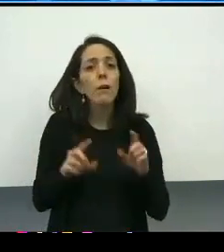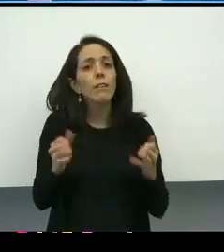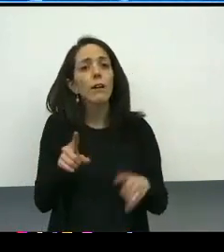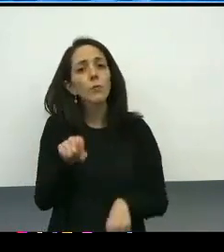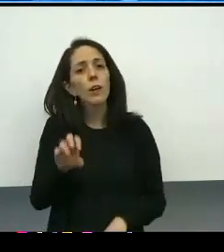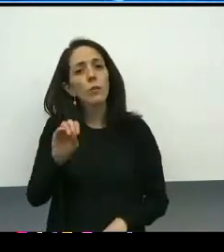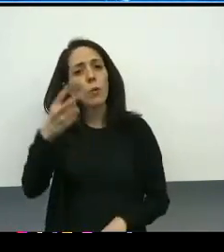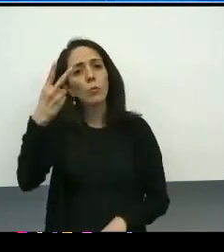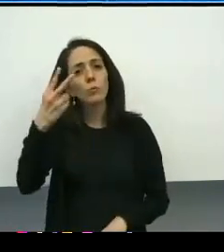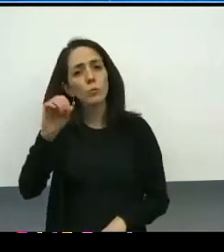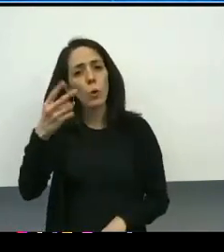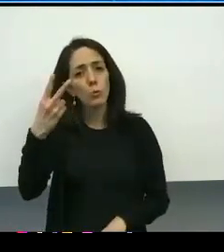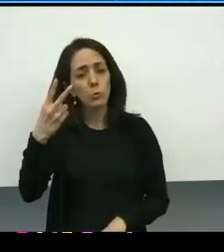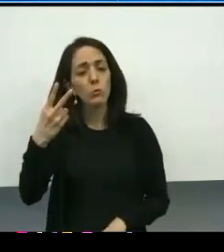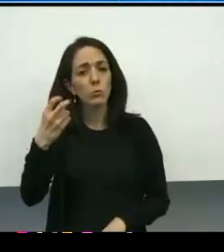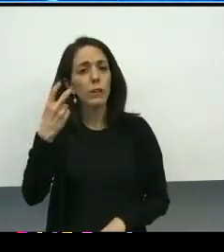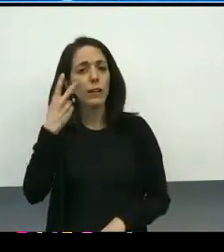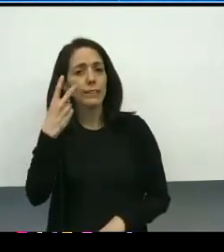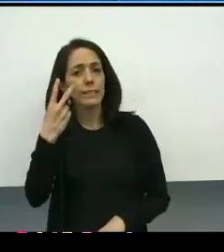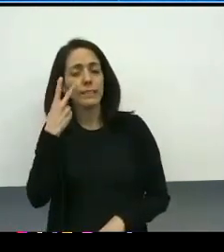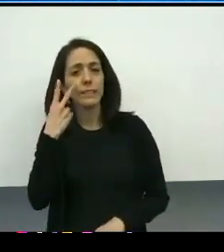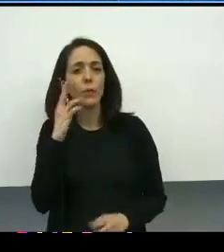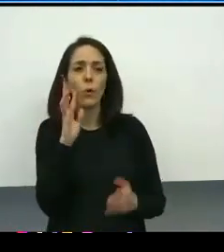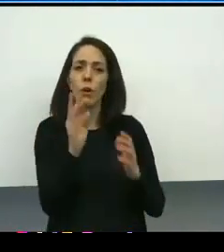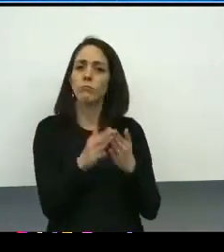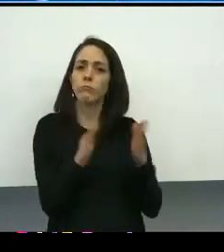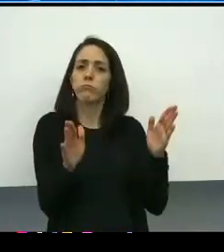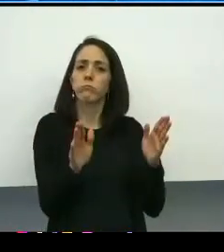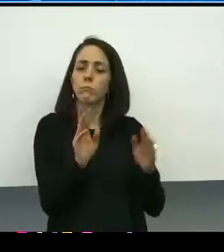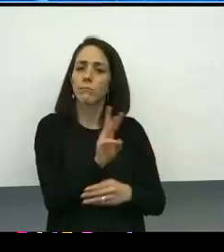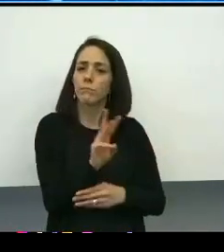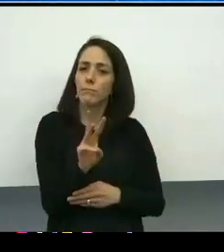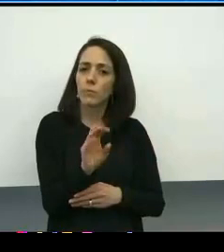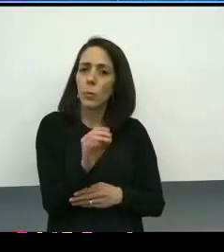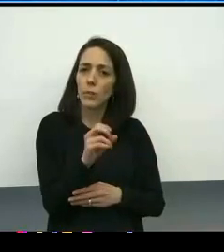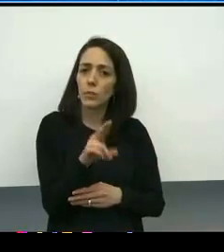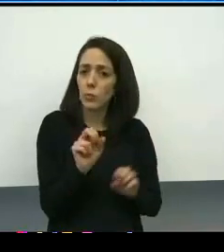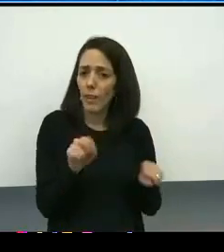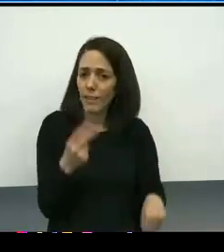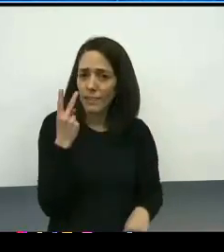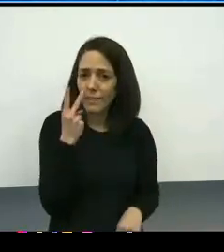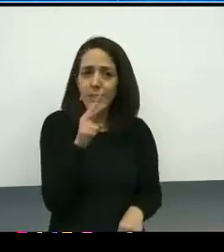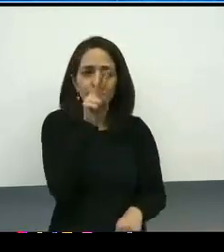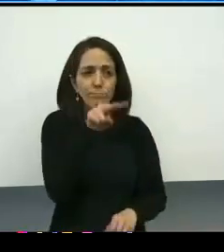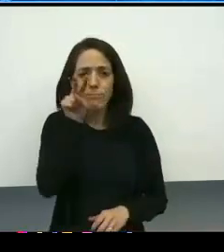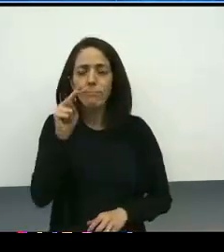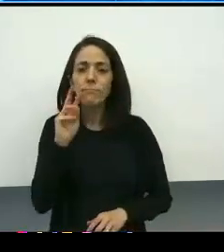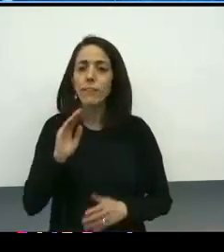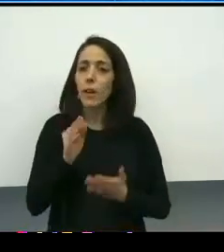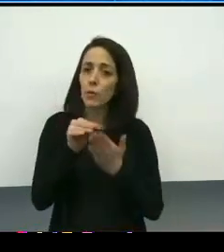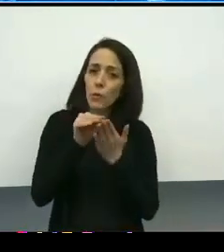or even the publicly-facing page and find things like our notes, the minutes, resources,